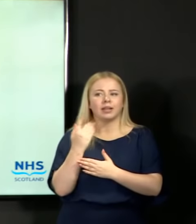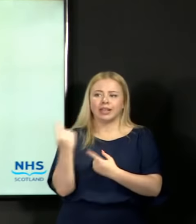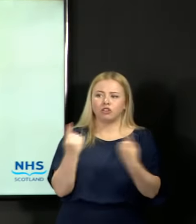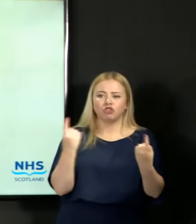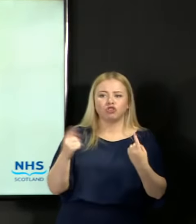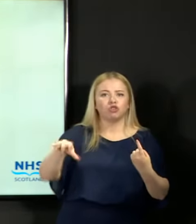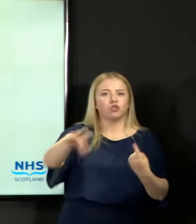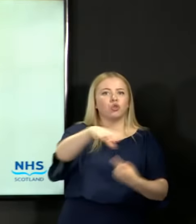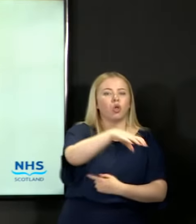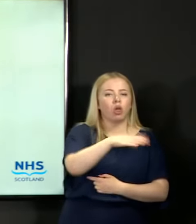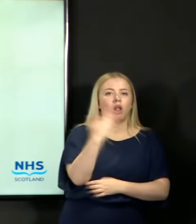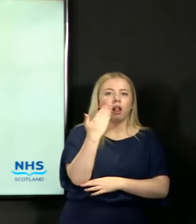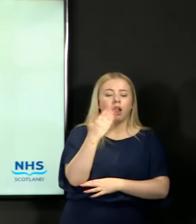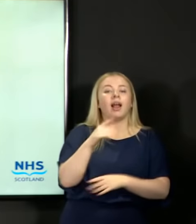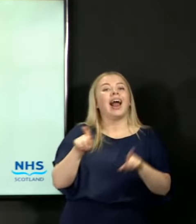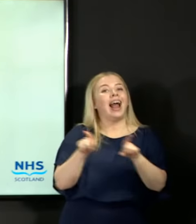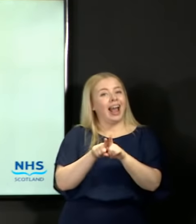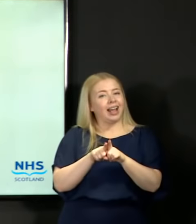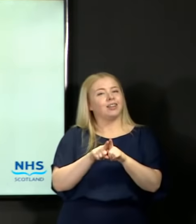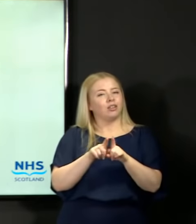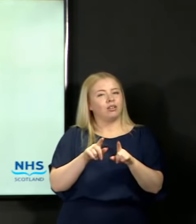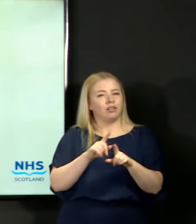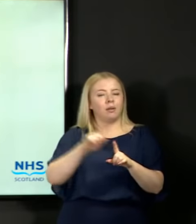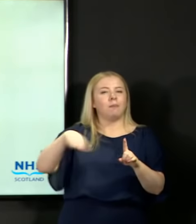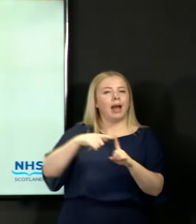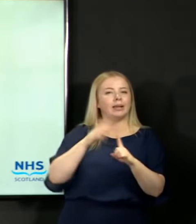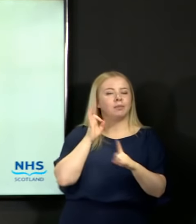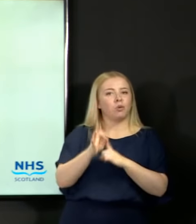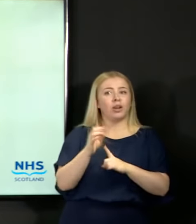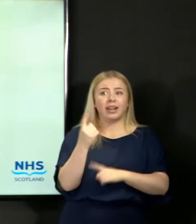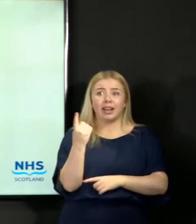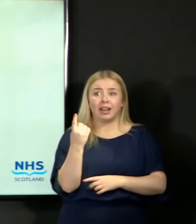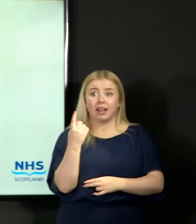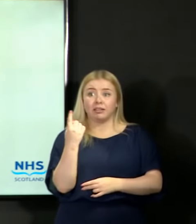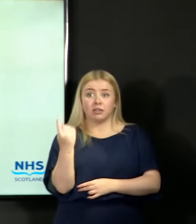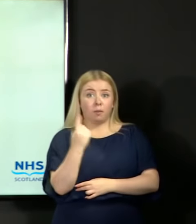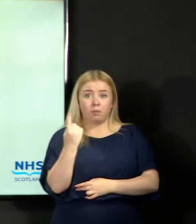schools, but I come back to the point that if a young person believes that they have